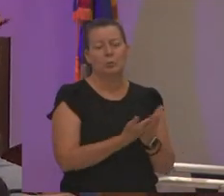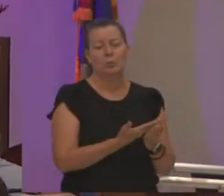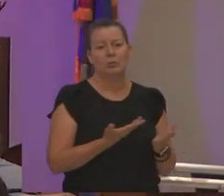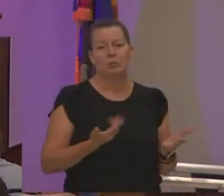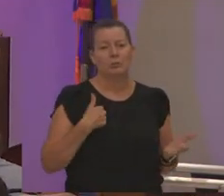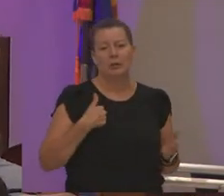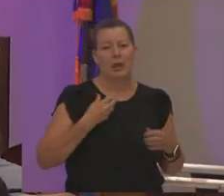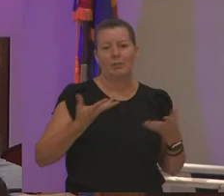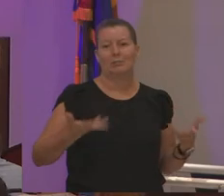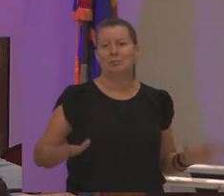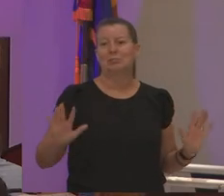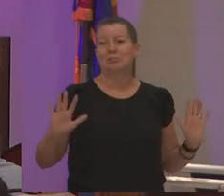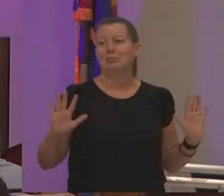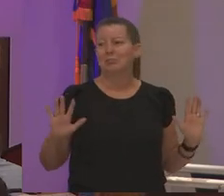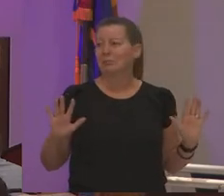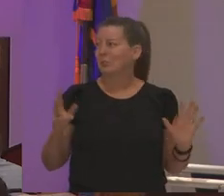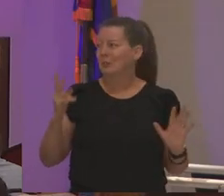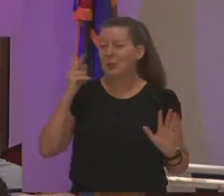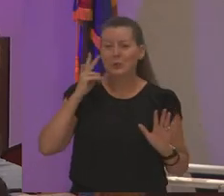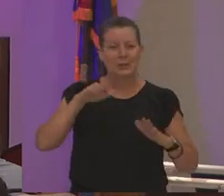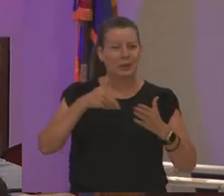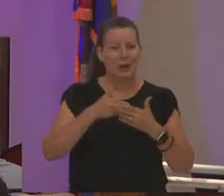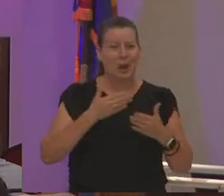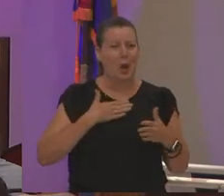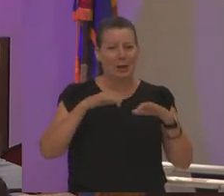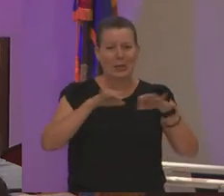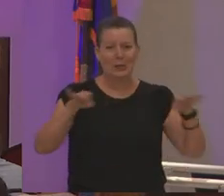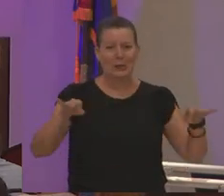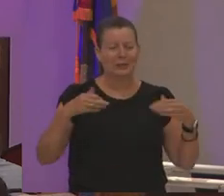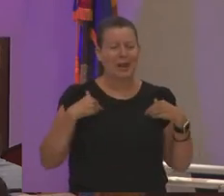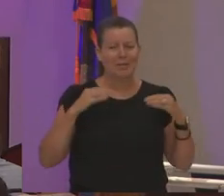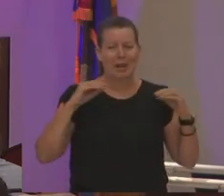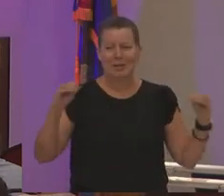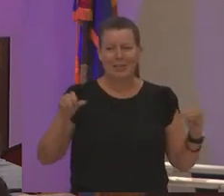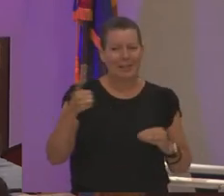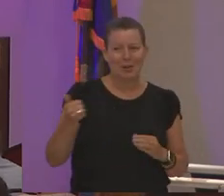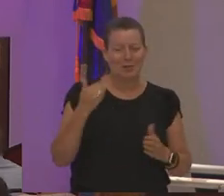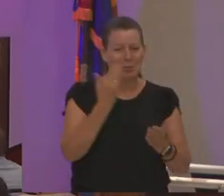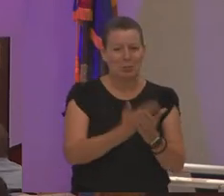i don't you see all those degrees i have nothing to prove and i have a 23 year old daughter who